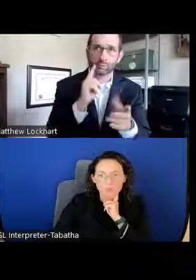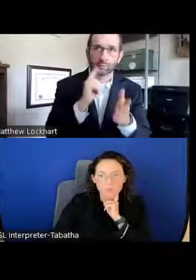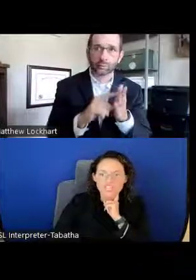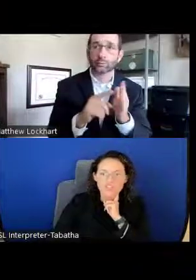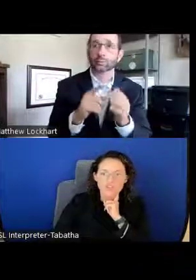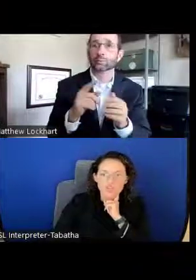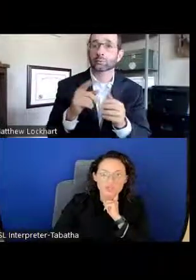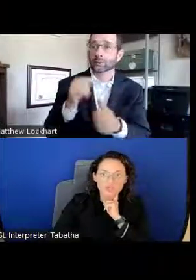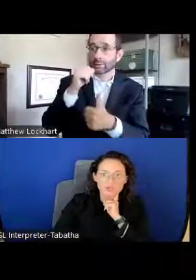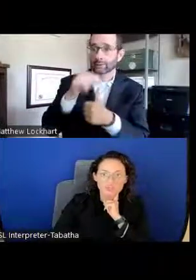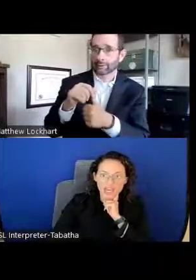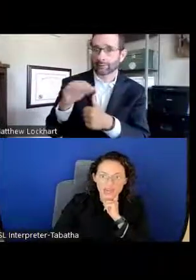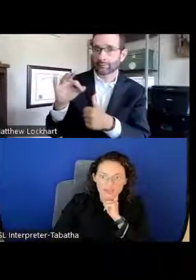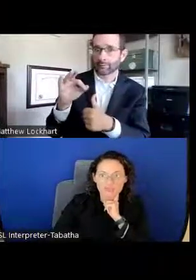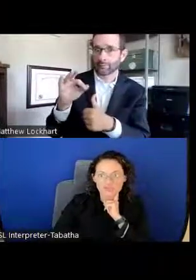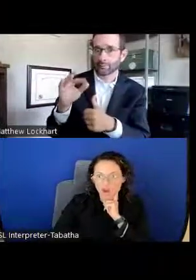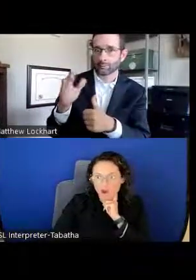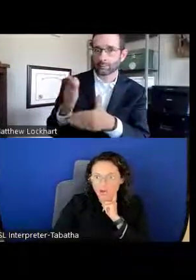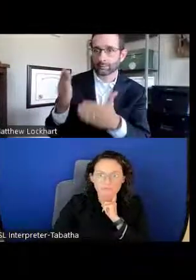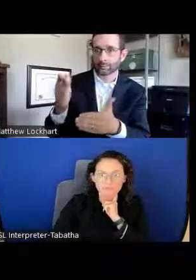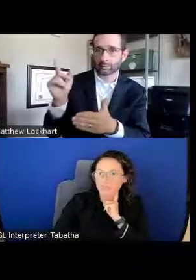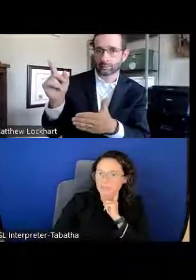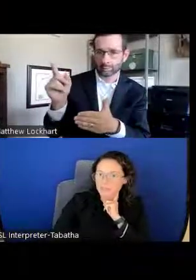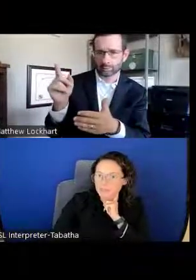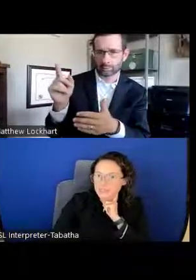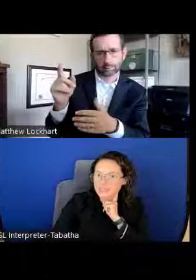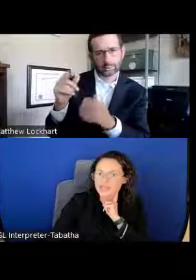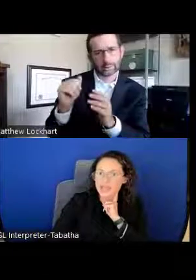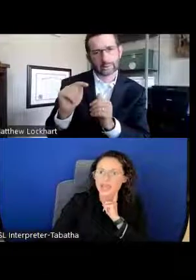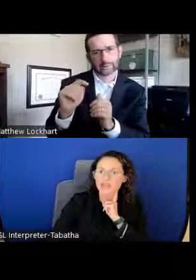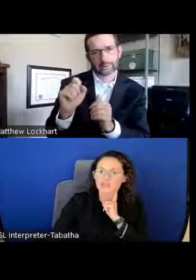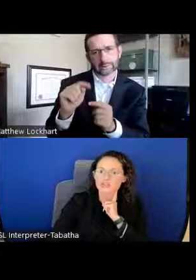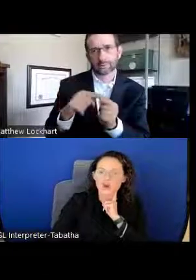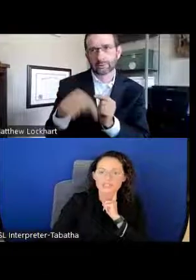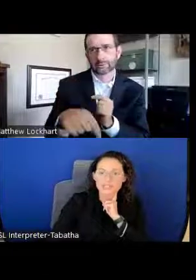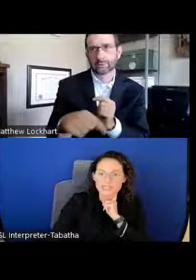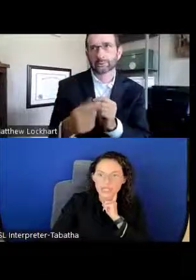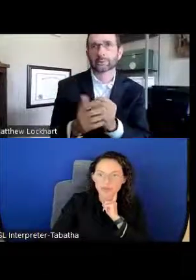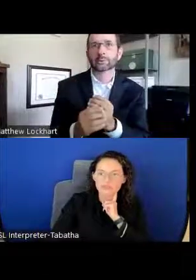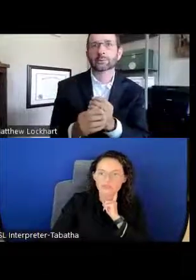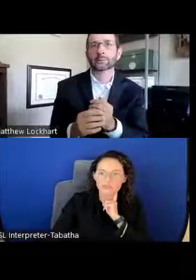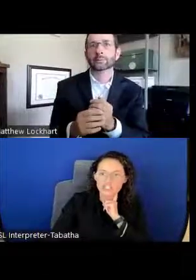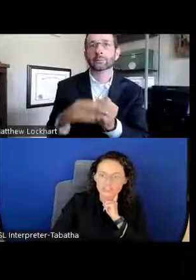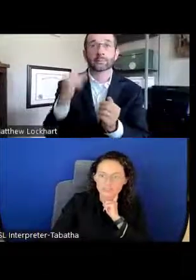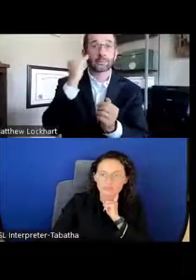so make sure that you do provide strong commitments and strong detailed information.